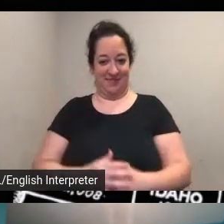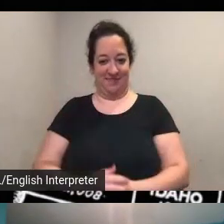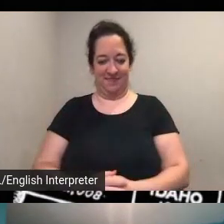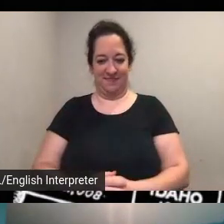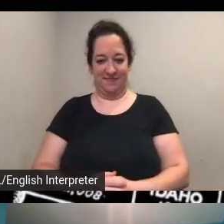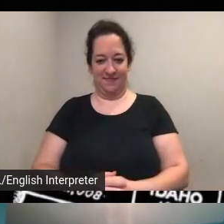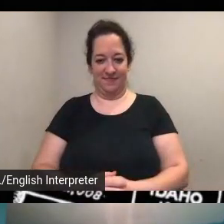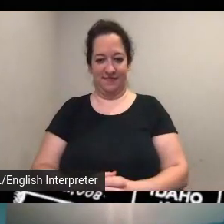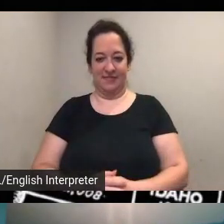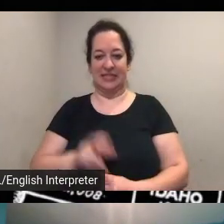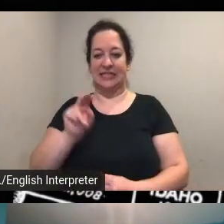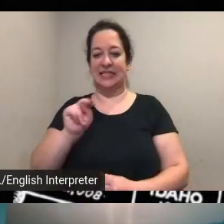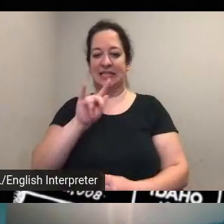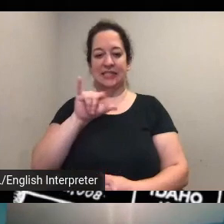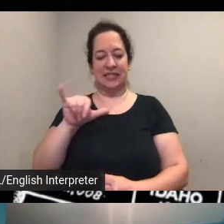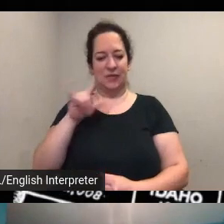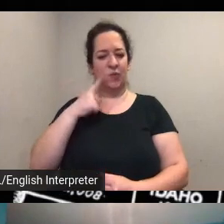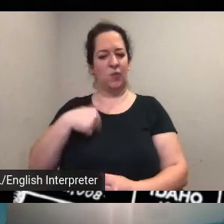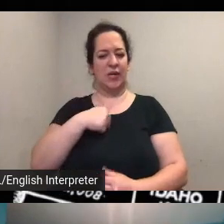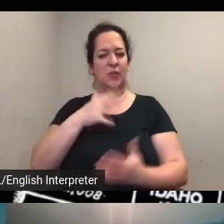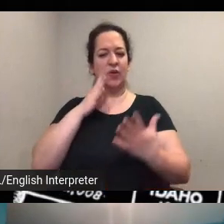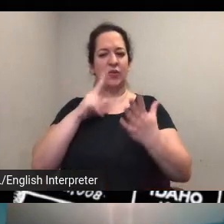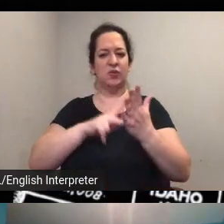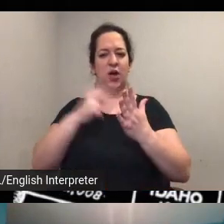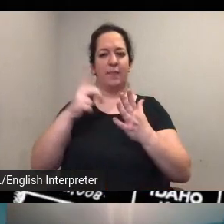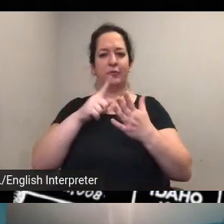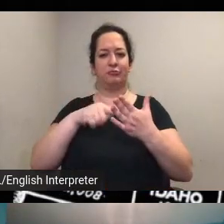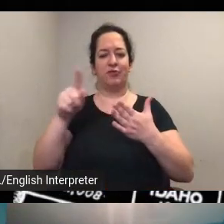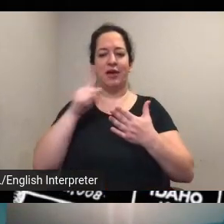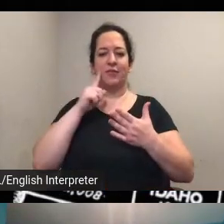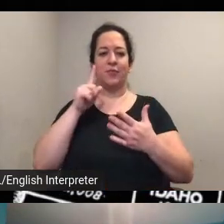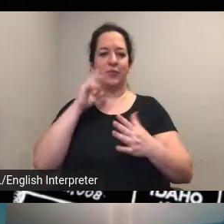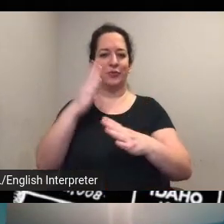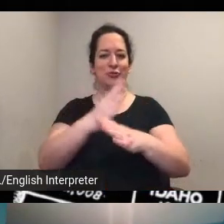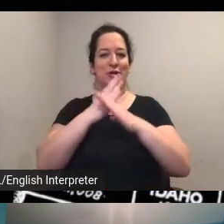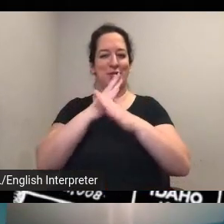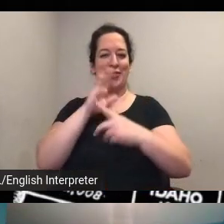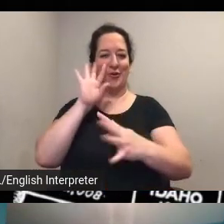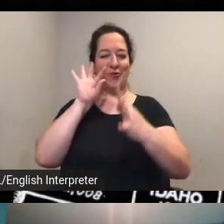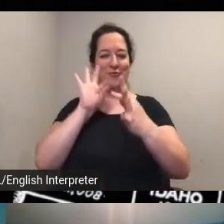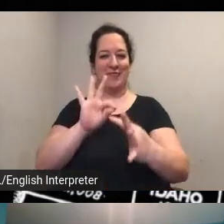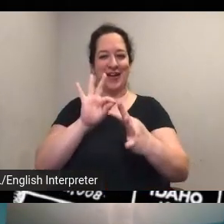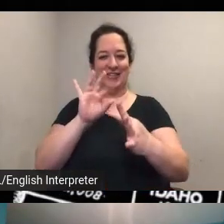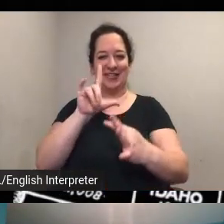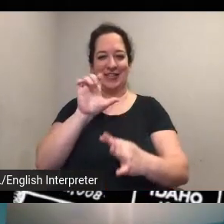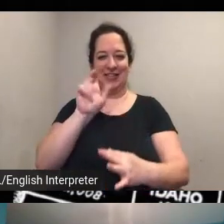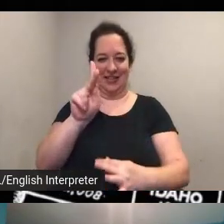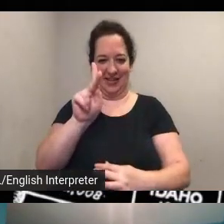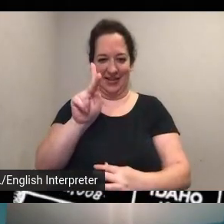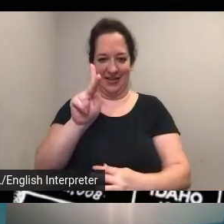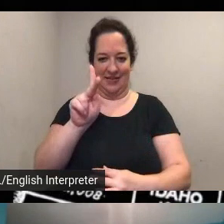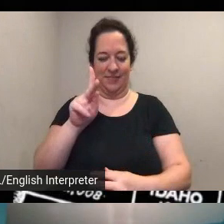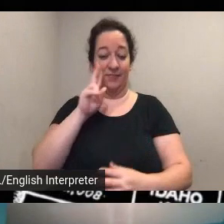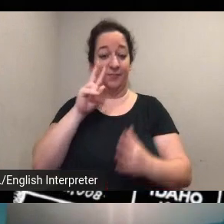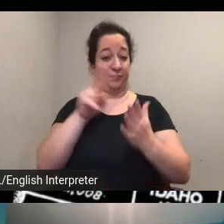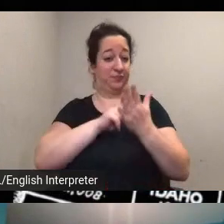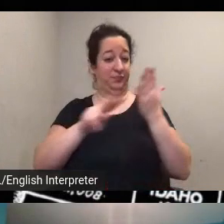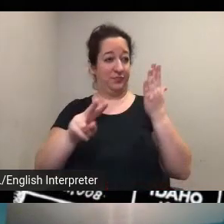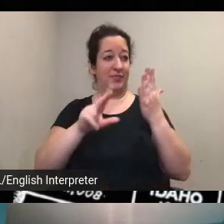want to make sure we're sharing the correct link now um could you um just read out the link that folks should be